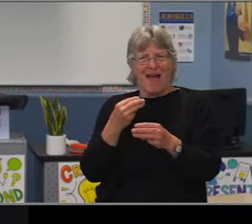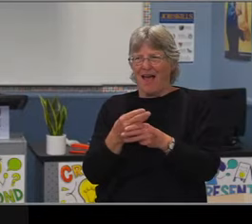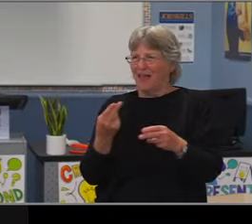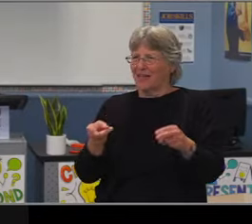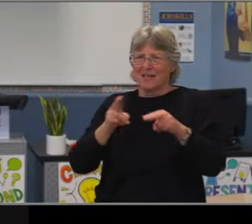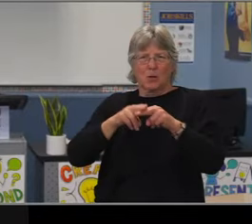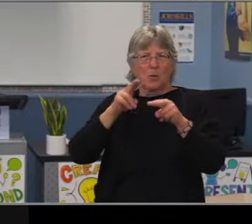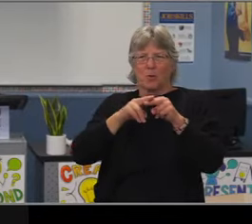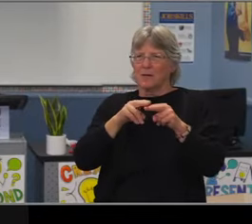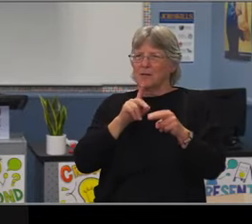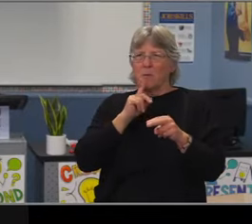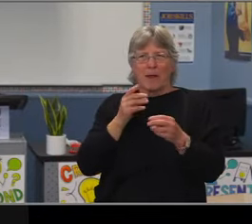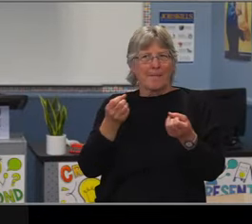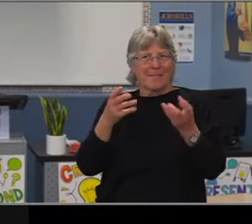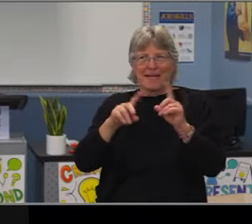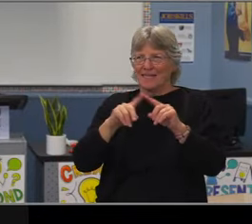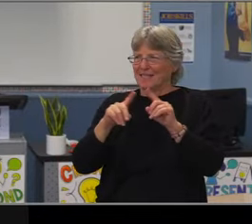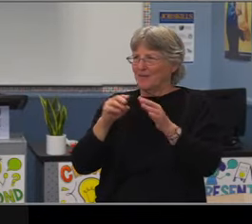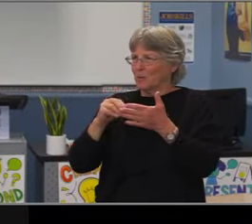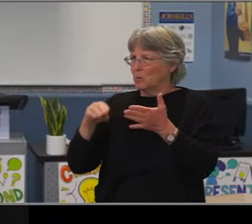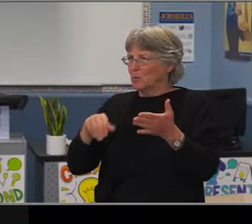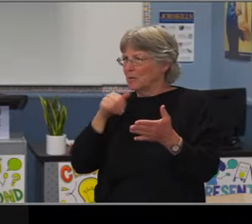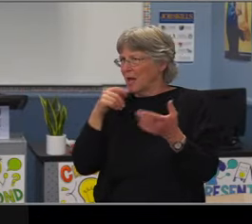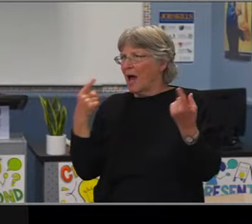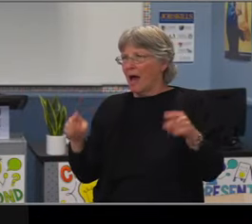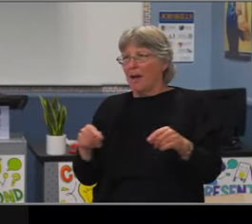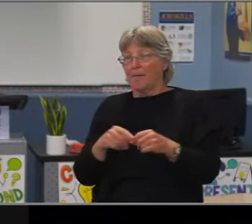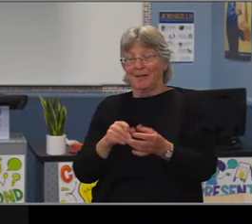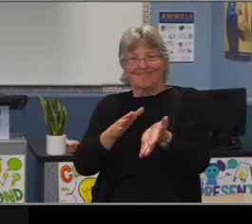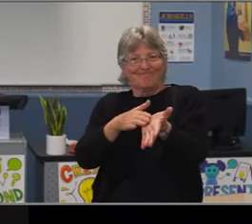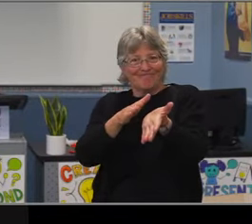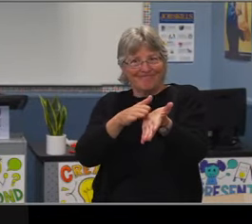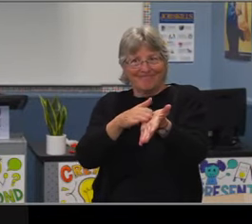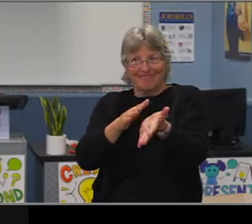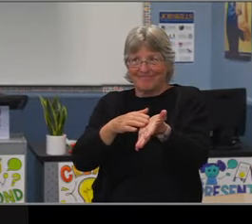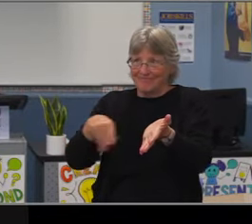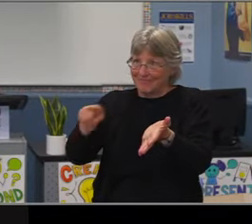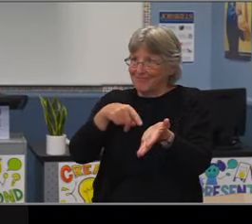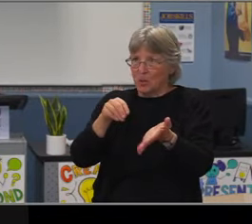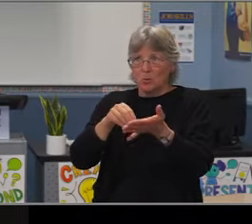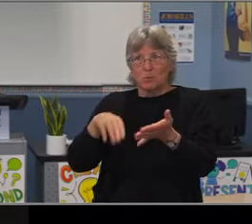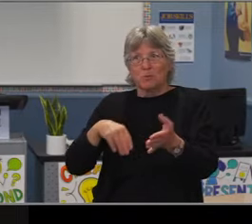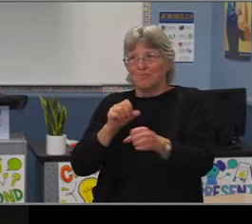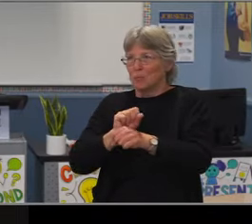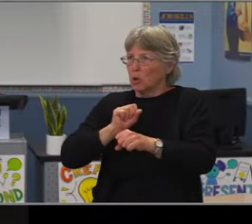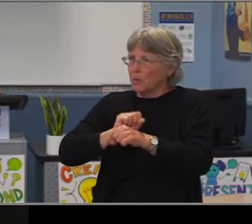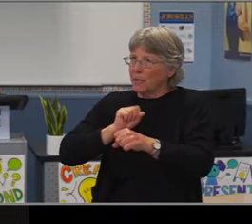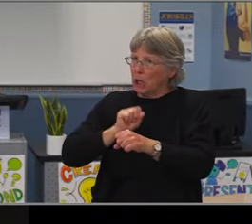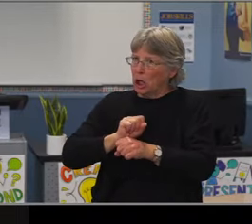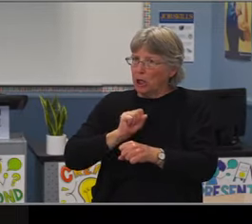with severely chronic attendance end up in math, six accelerated. So what it shows you is that while there's a gap everywhere we need to work on,